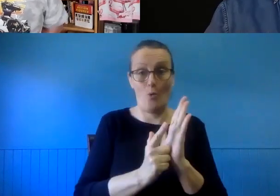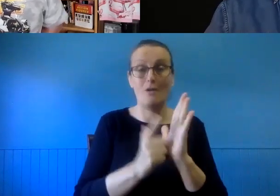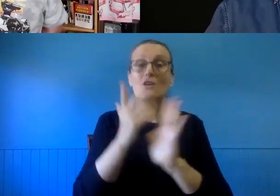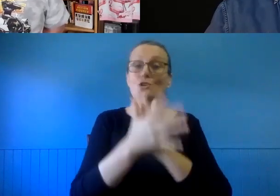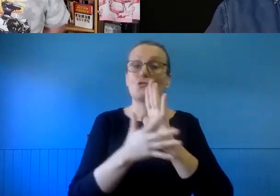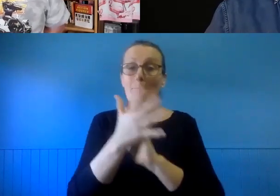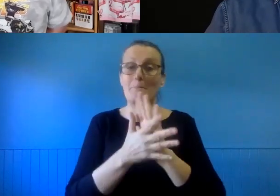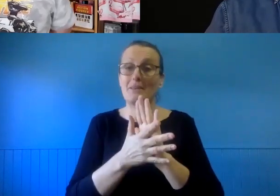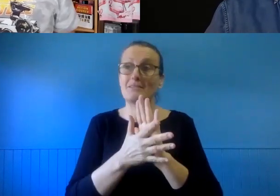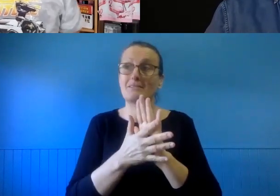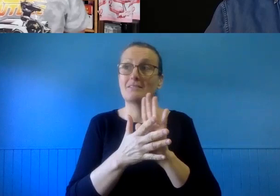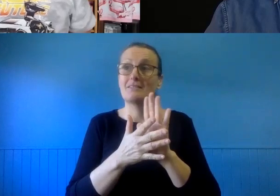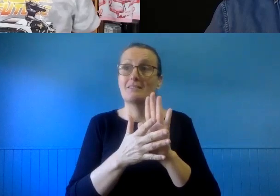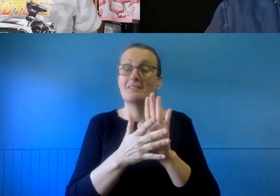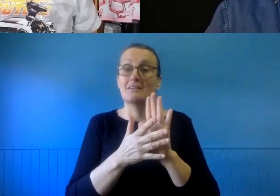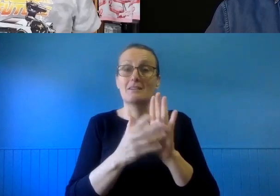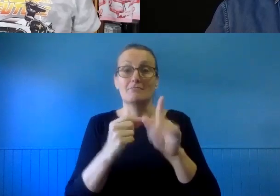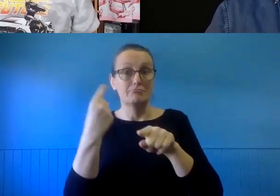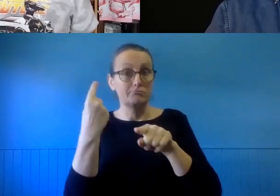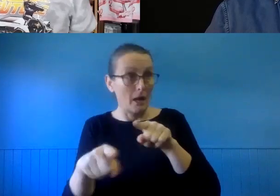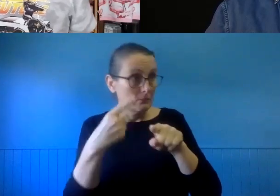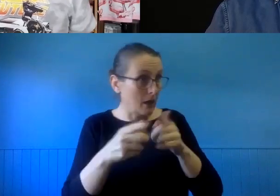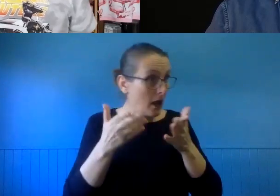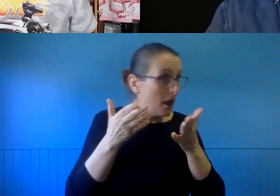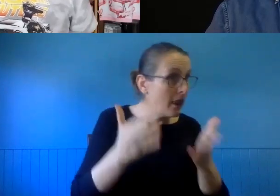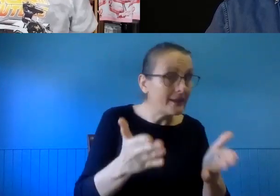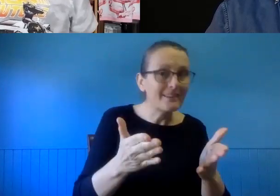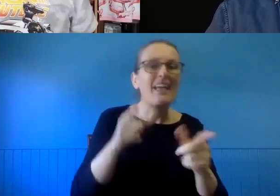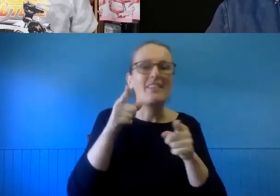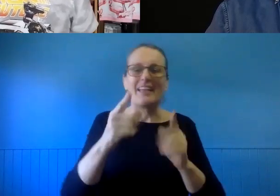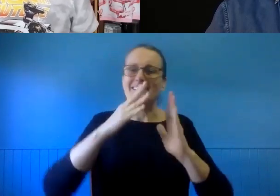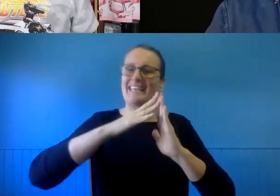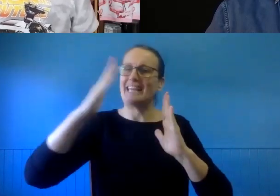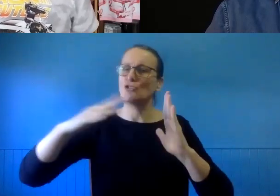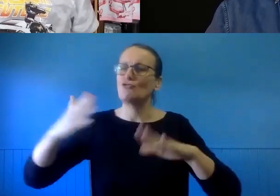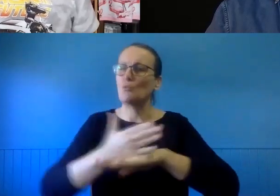The process of getting model clearances is an industry practice. It's not a legal requirement.